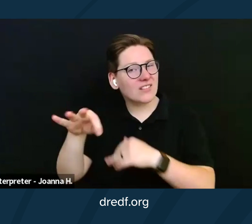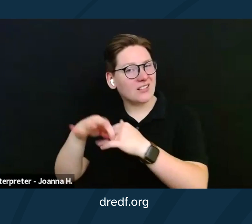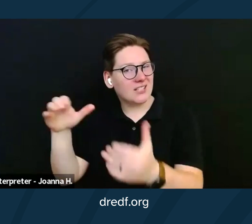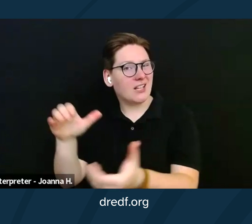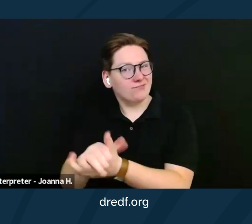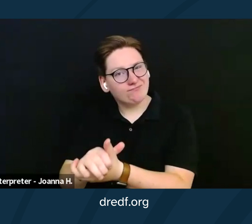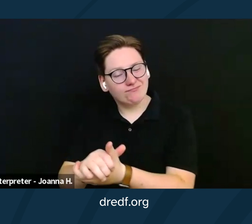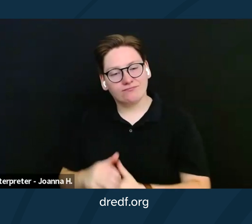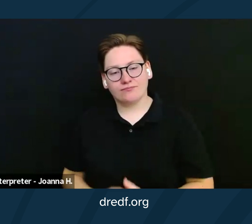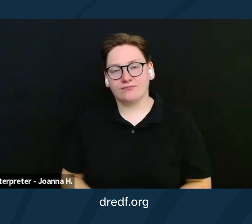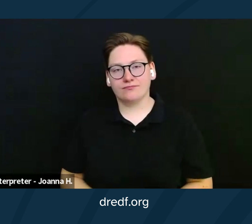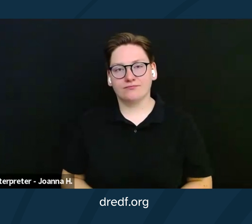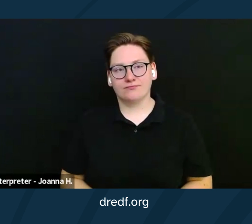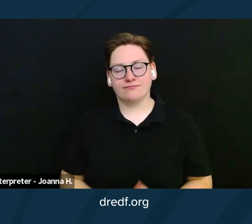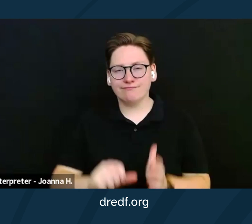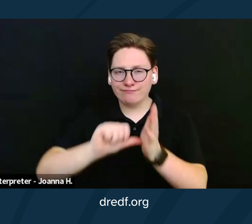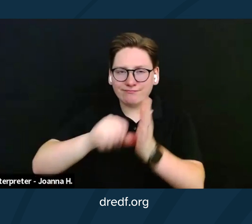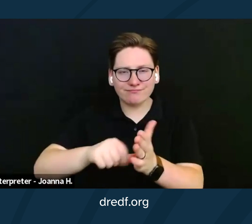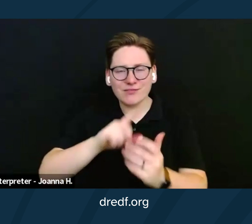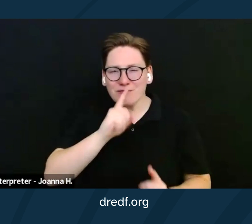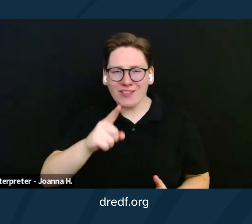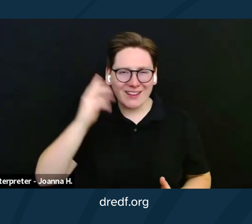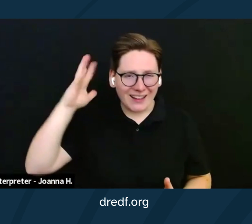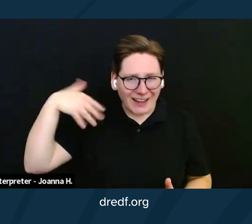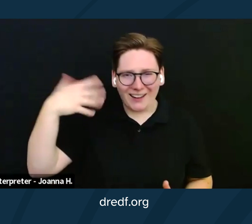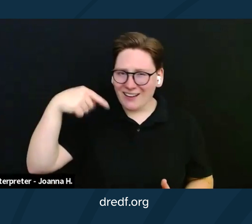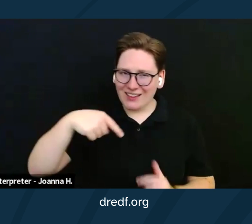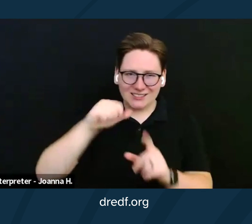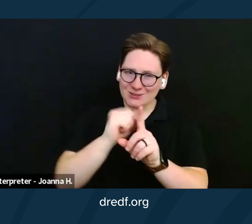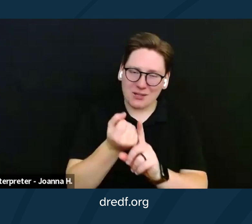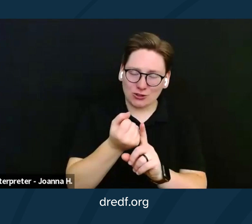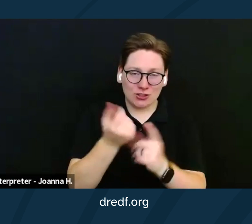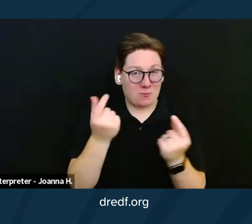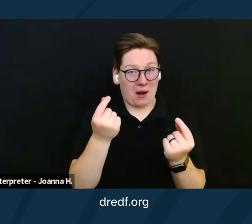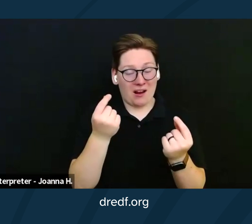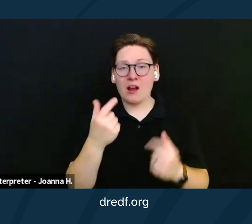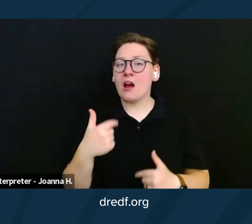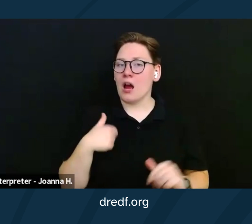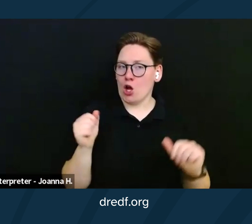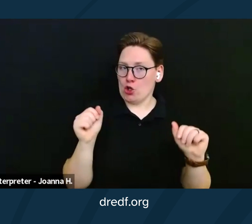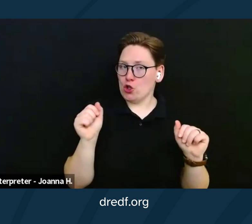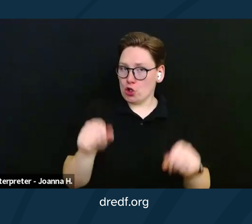Highlighting the absurdity of this situation is that I could marry without penalty,